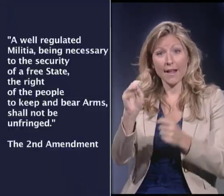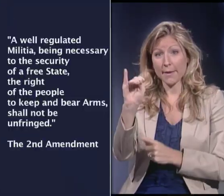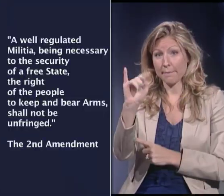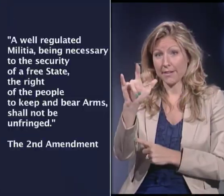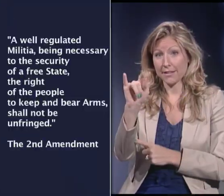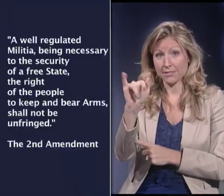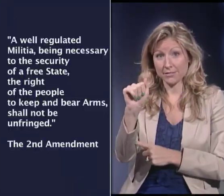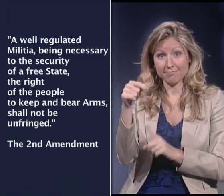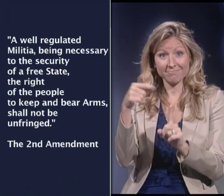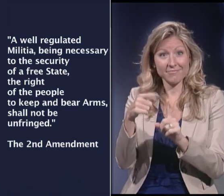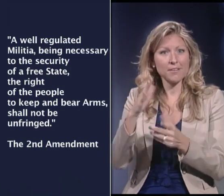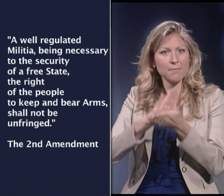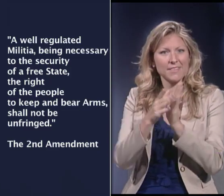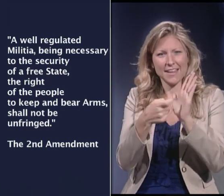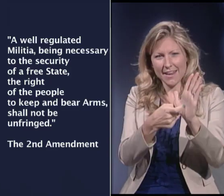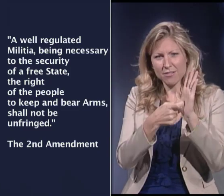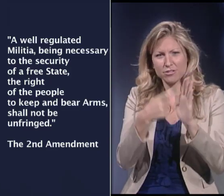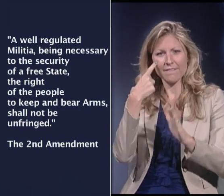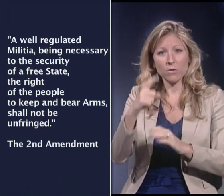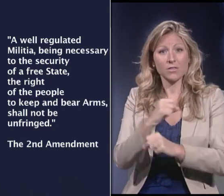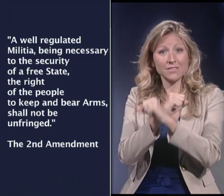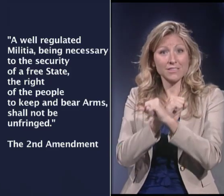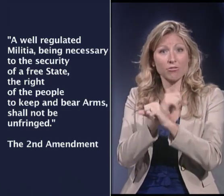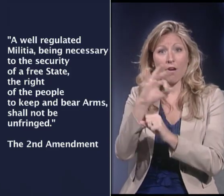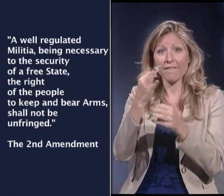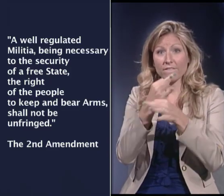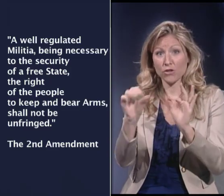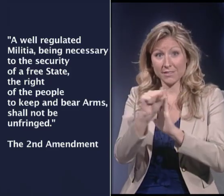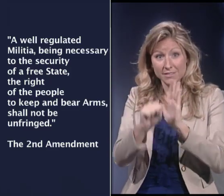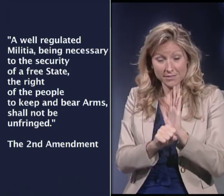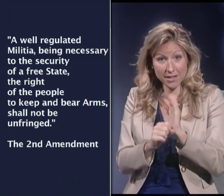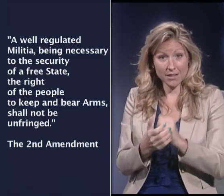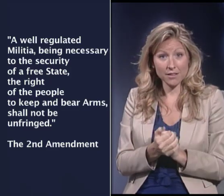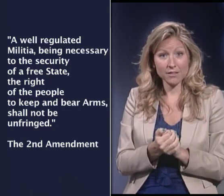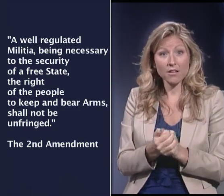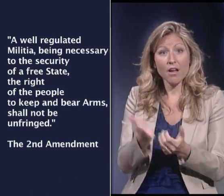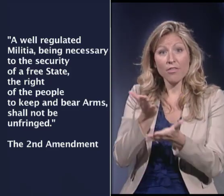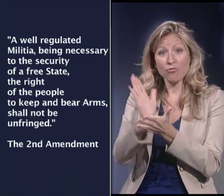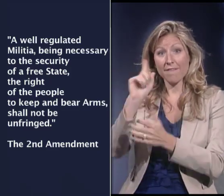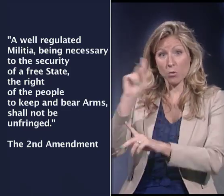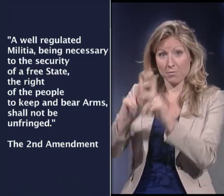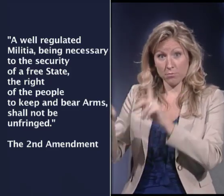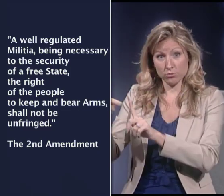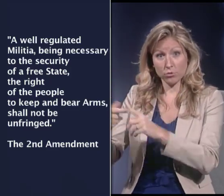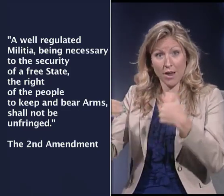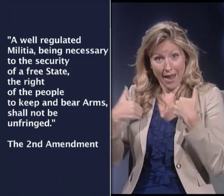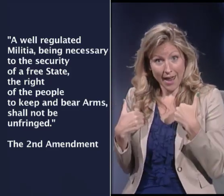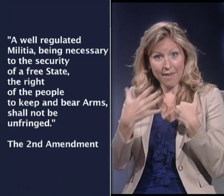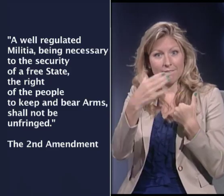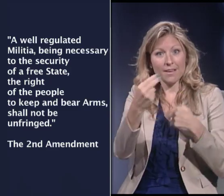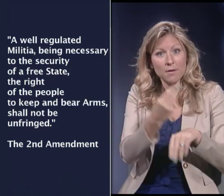"A well regulated militia, being necessary to the security of a free state, the right of the people to keep